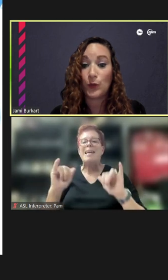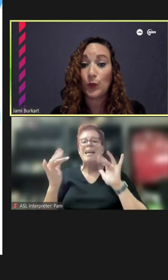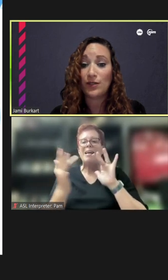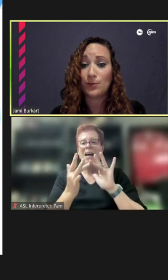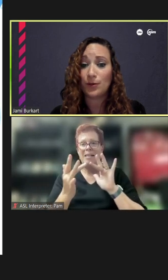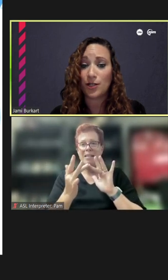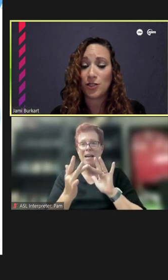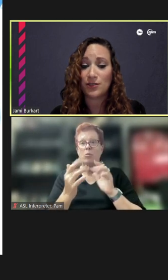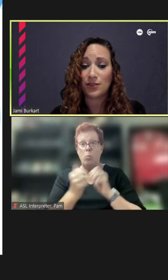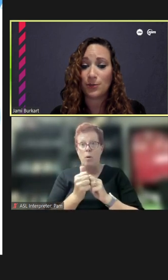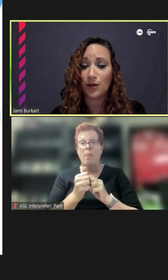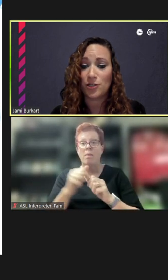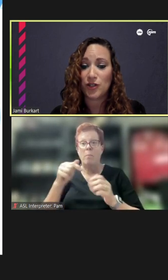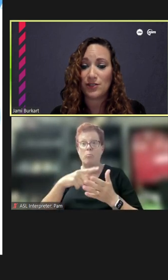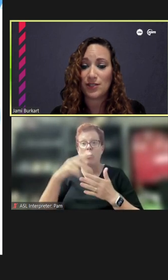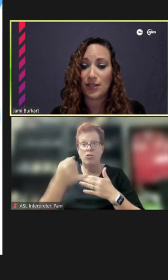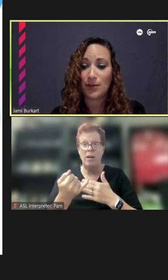with the project and the project team,